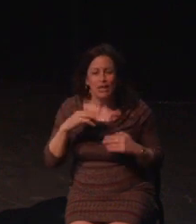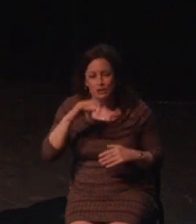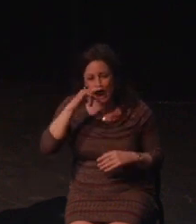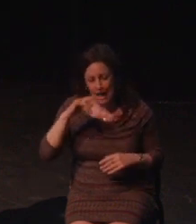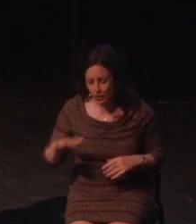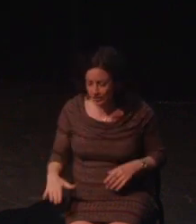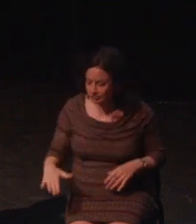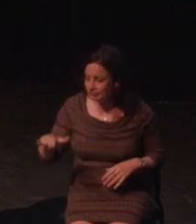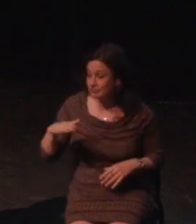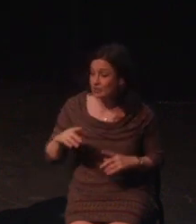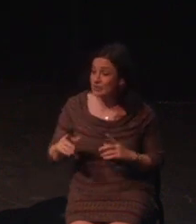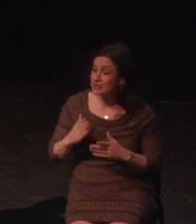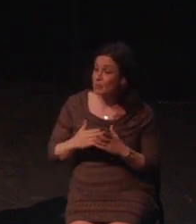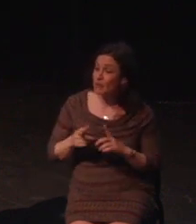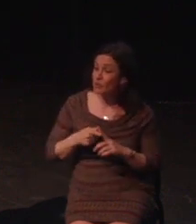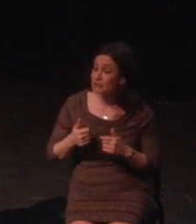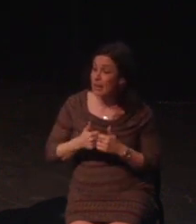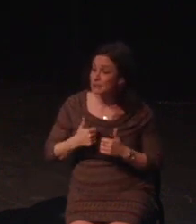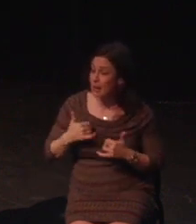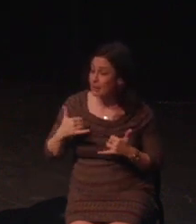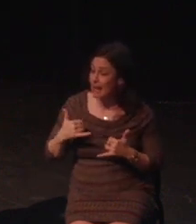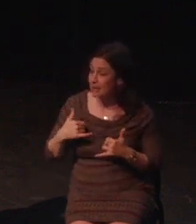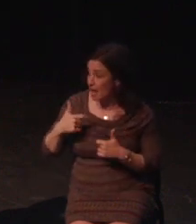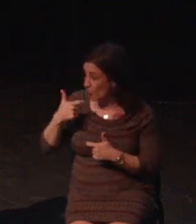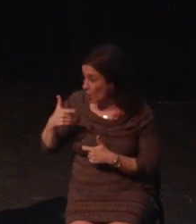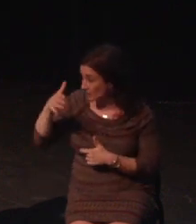I want regardless of the barriers I face. This goes with games as well.